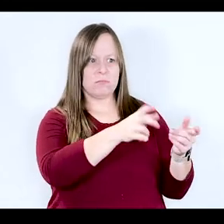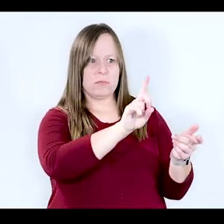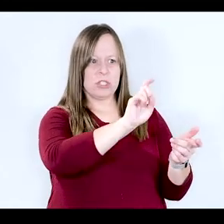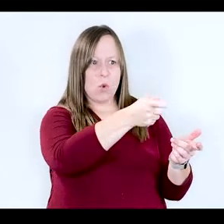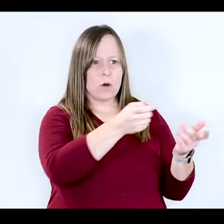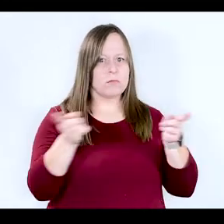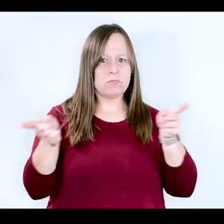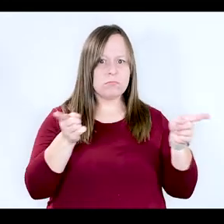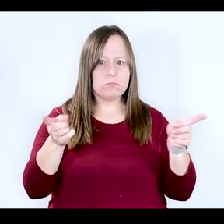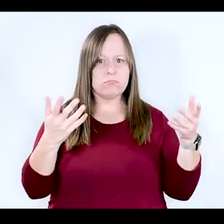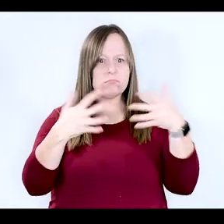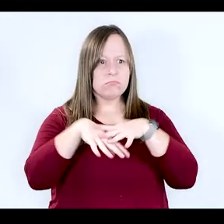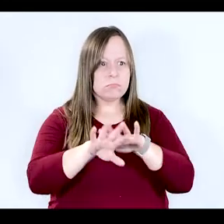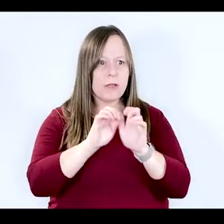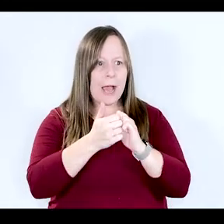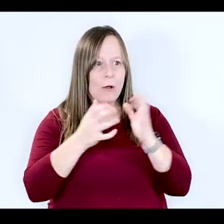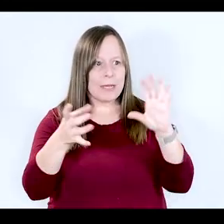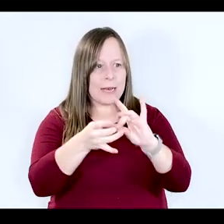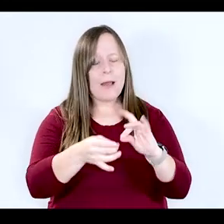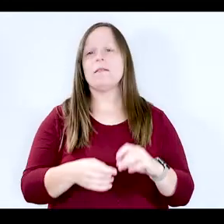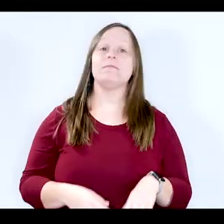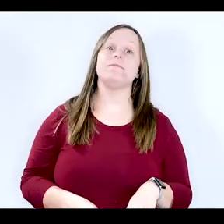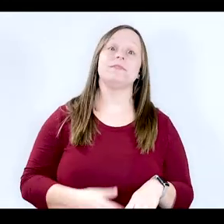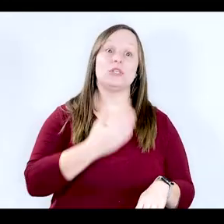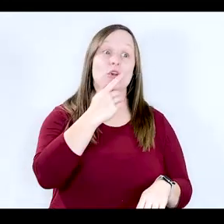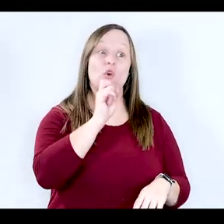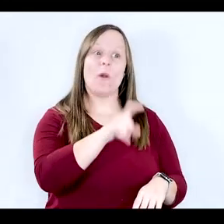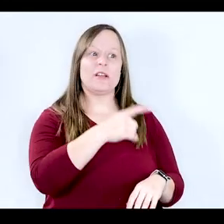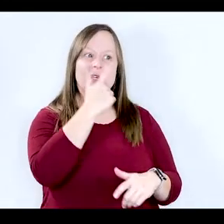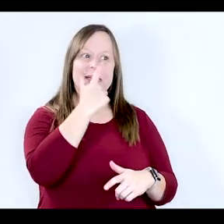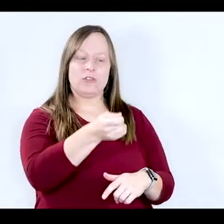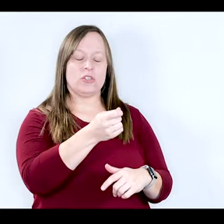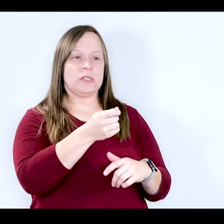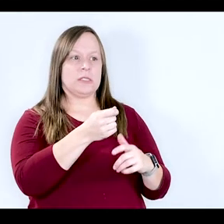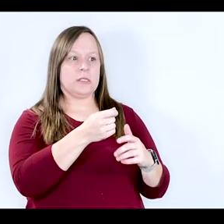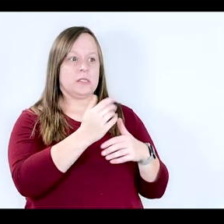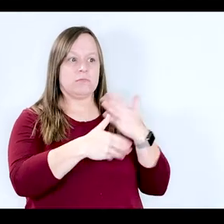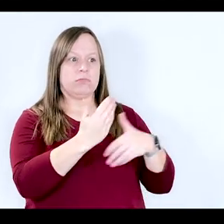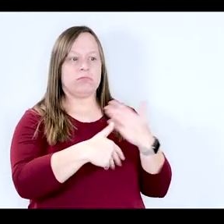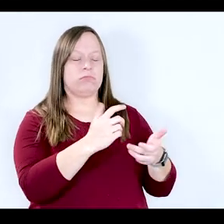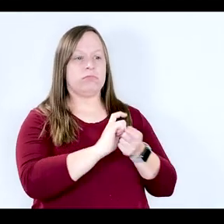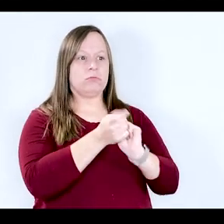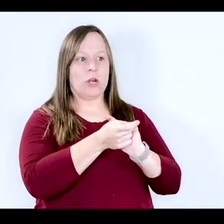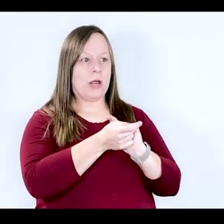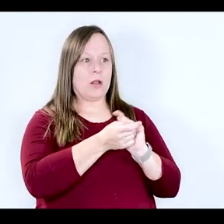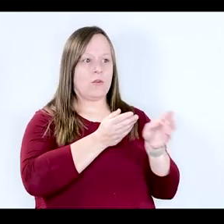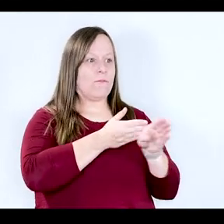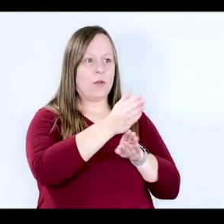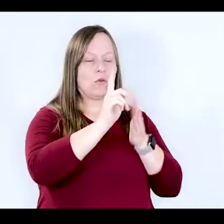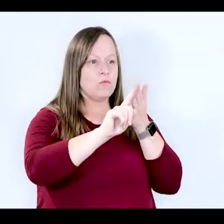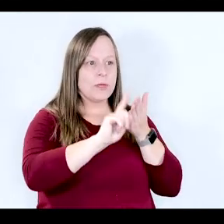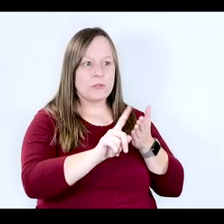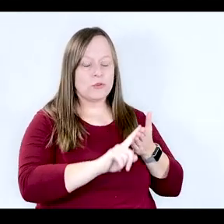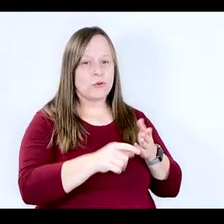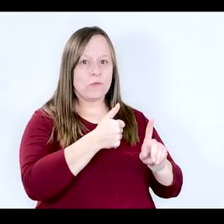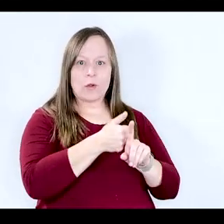That's a really great question. And it's also a really interesting and kind of rapidly evolving field of research on its own.